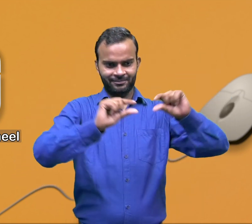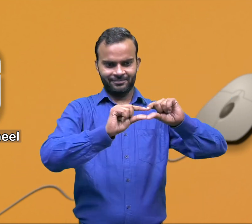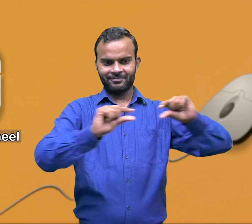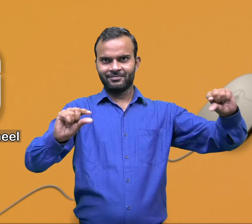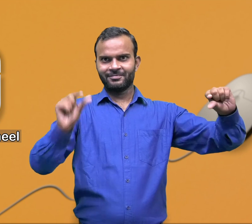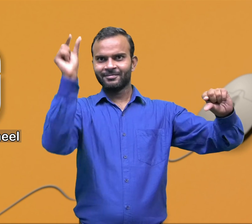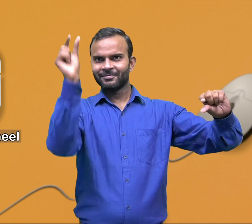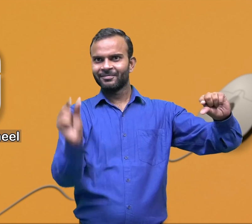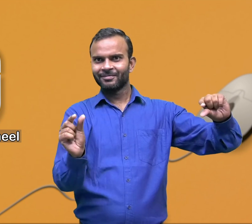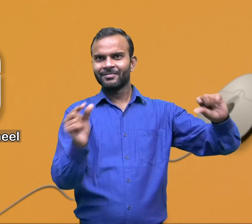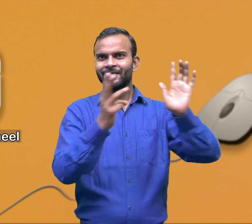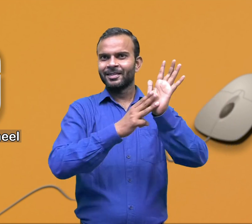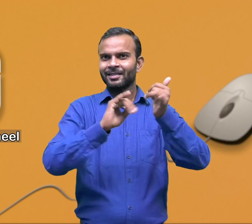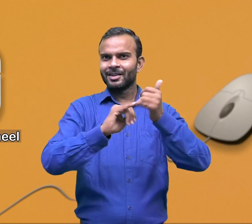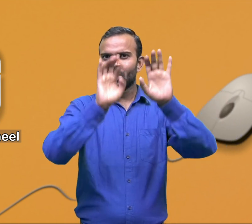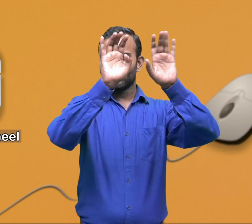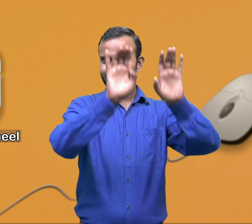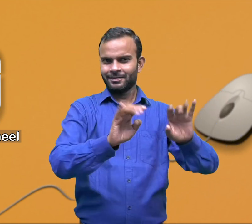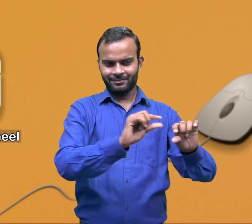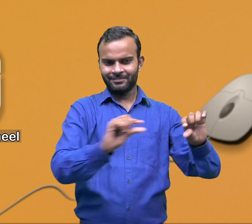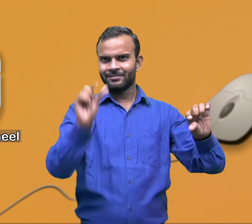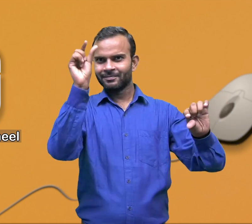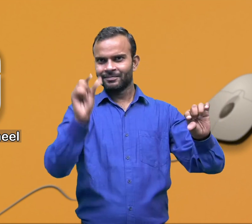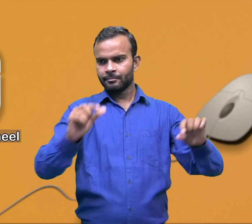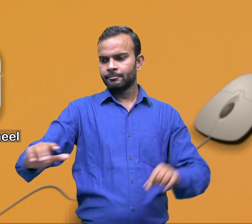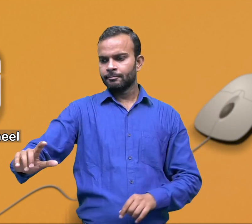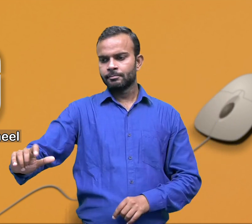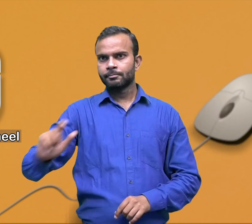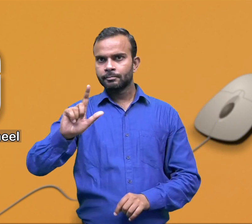Using the scroll wheel the page can be scrolled up and down